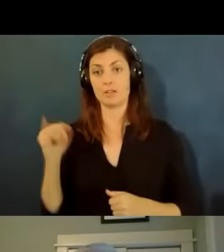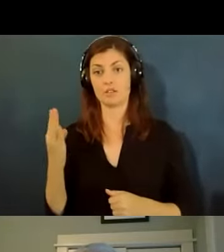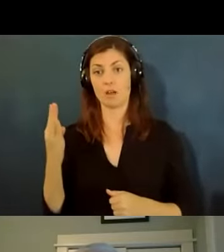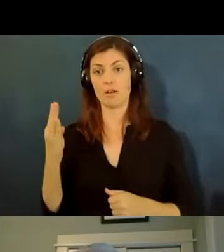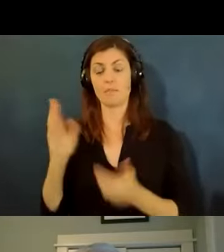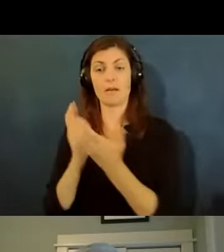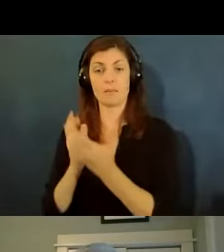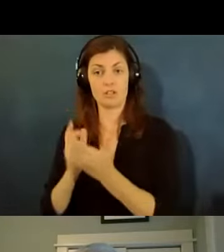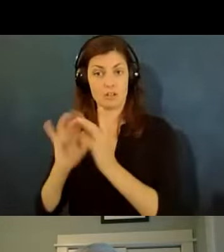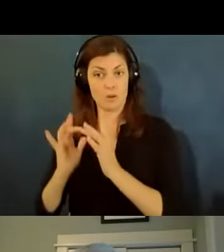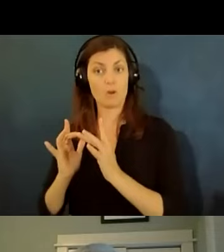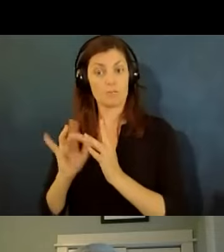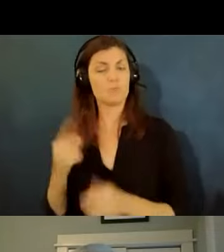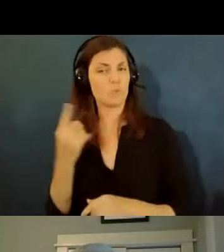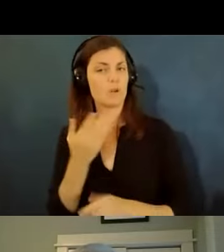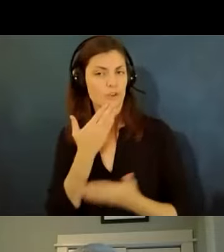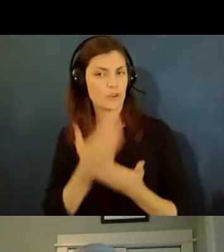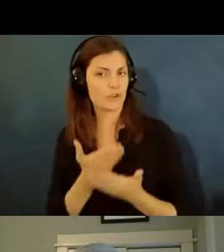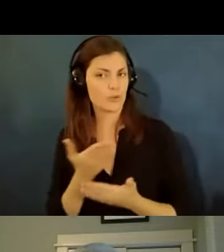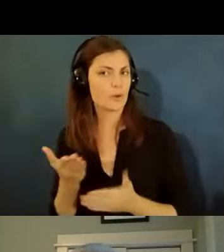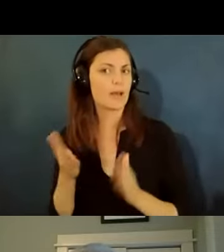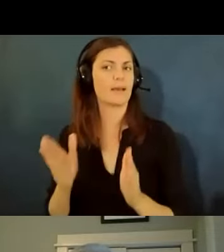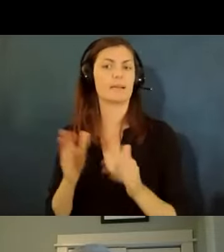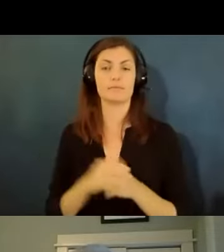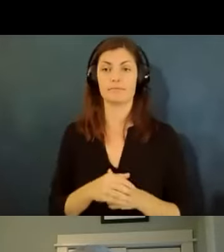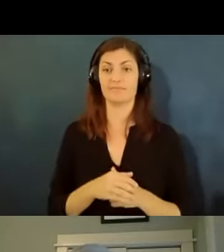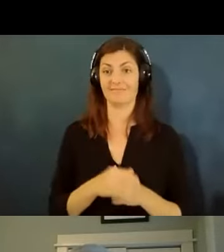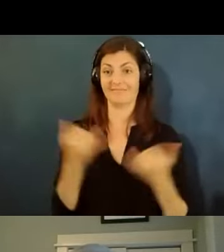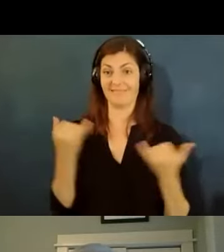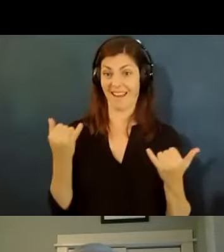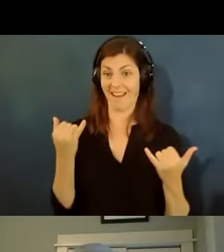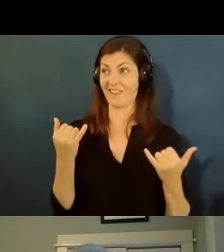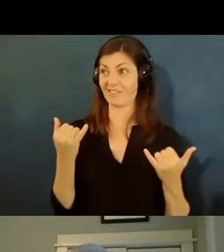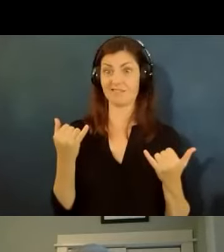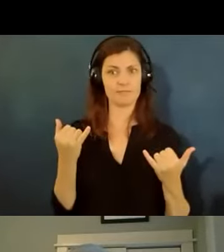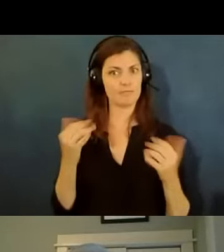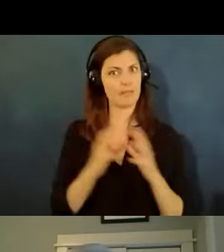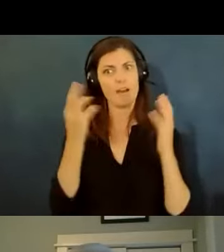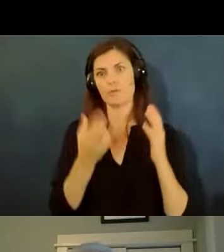these days questions about telework there's lots of resources around that and probably